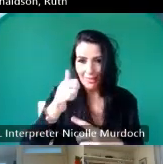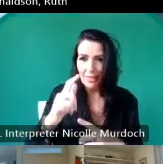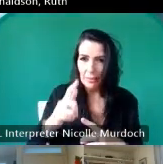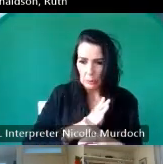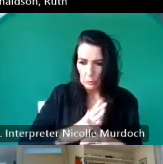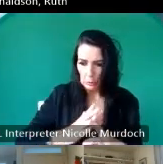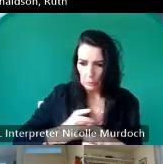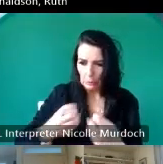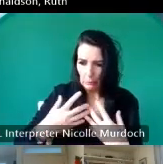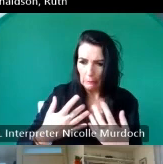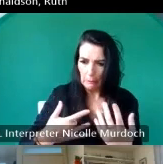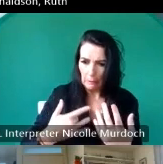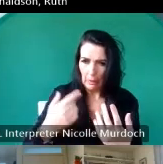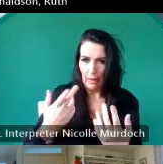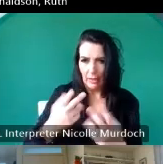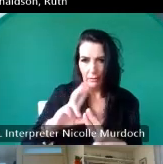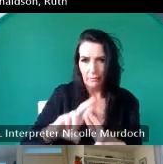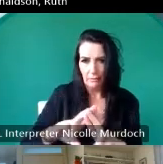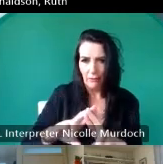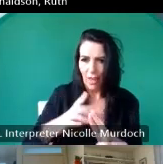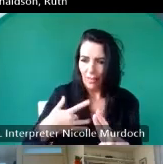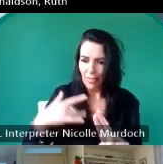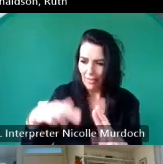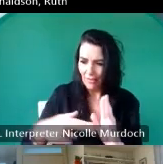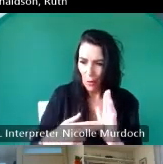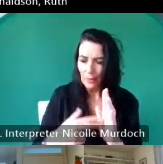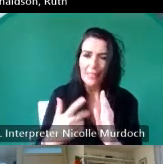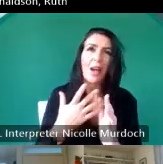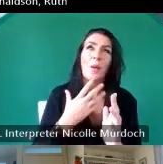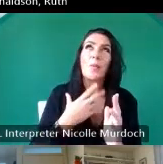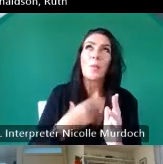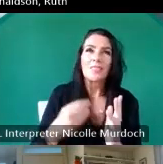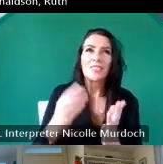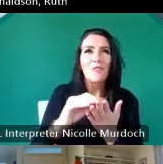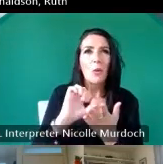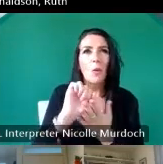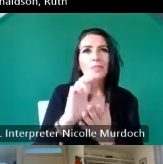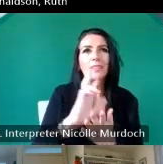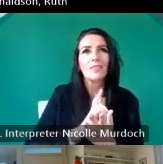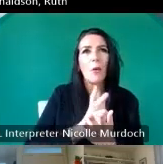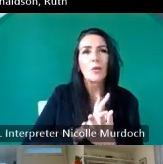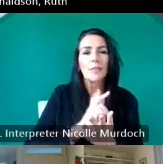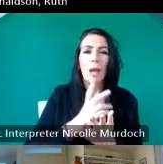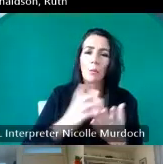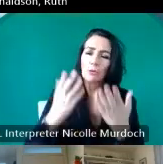in Normandy so I just wish I'd recorded him then but I wanted to pay homage to his um importance